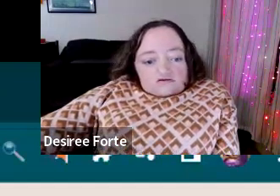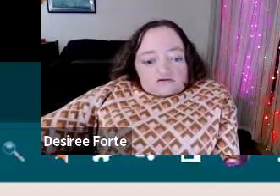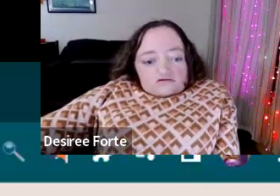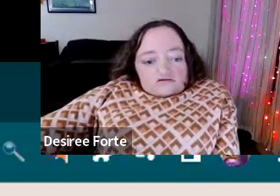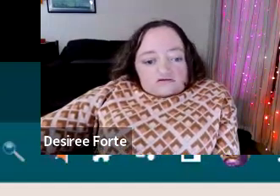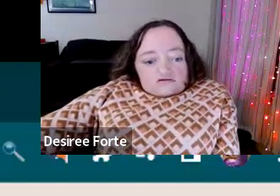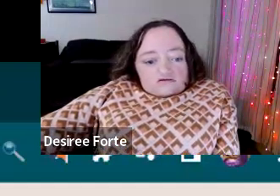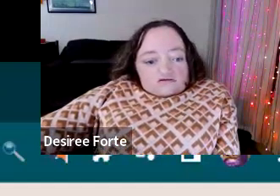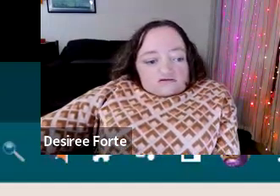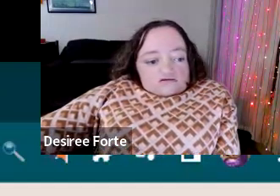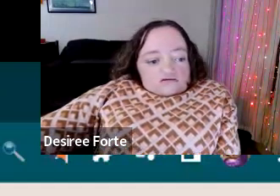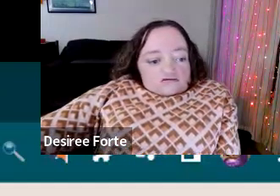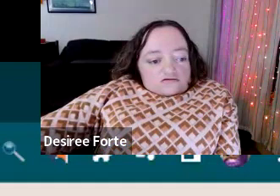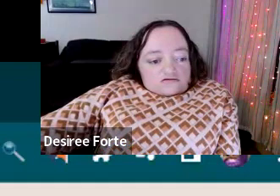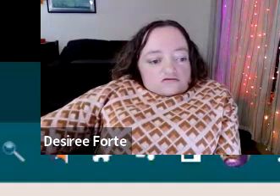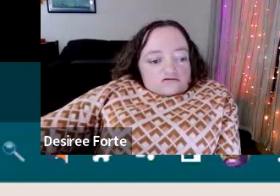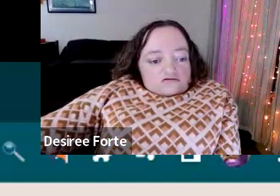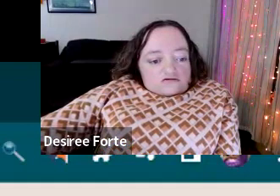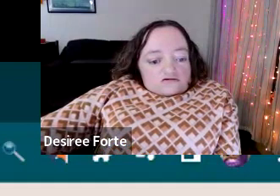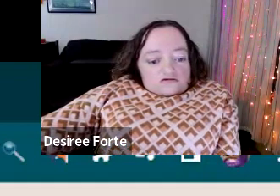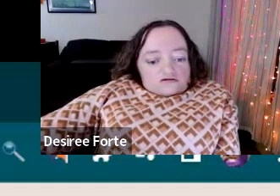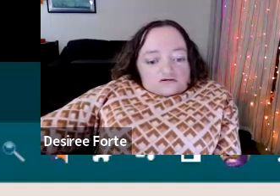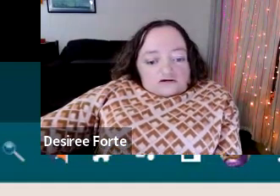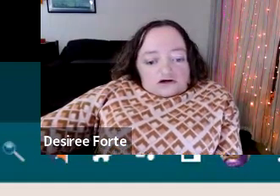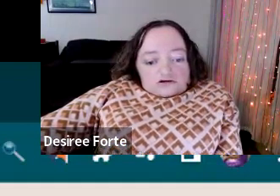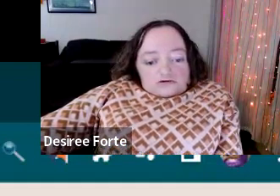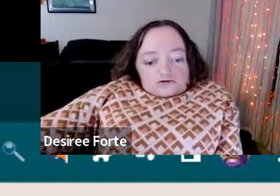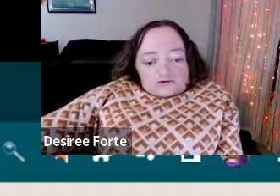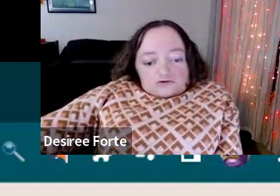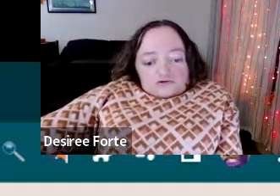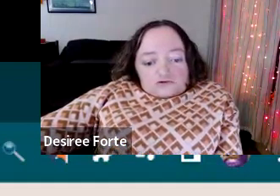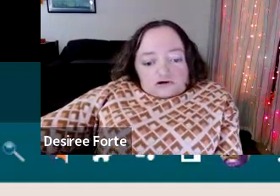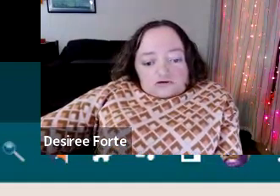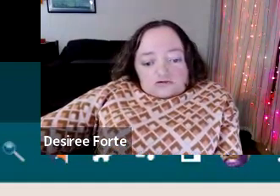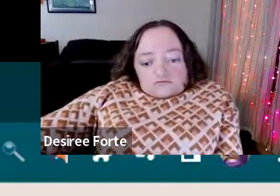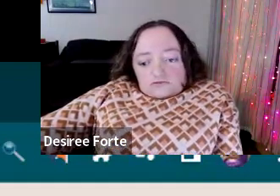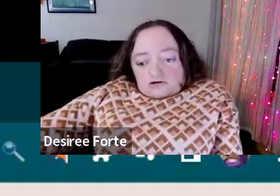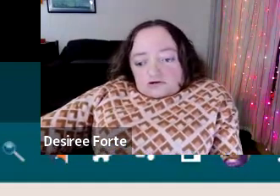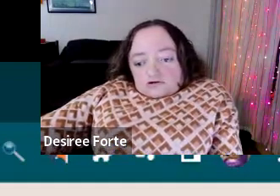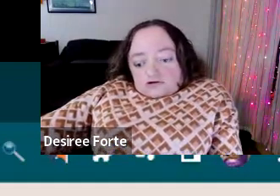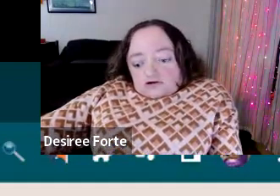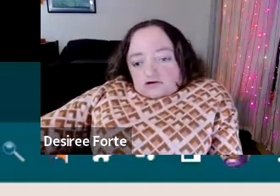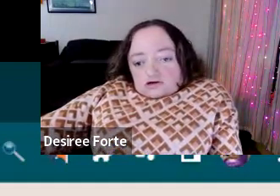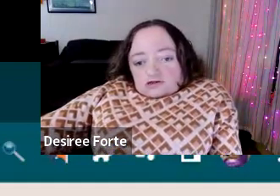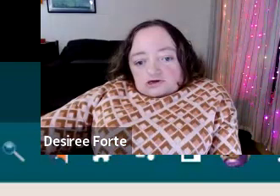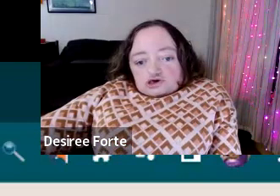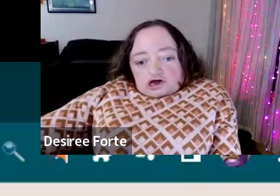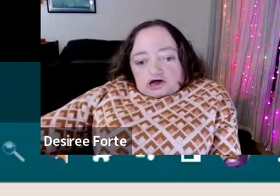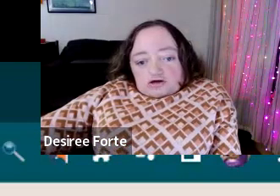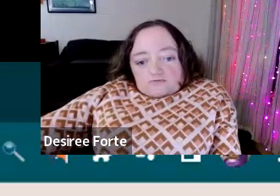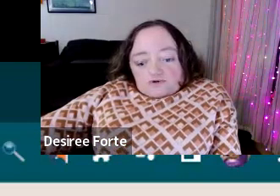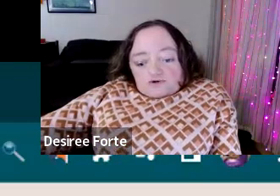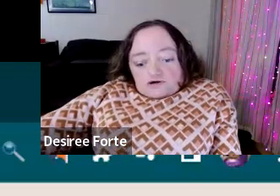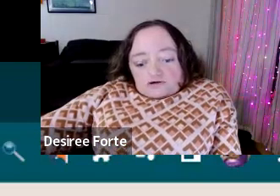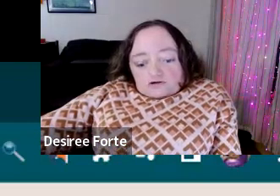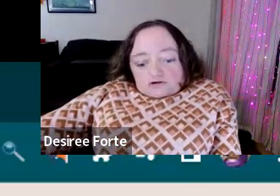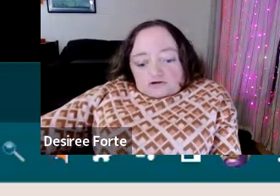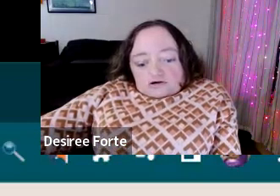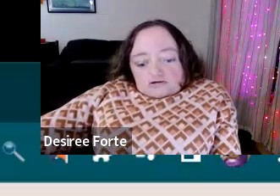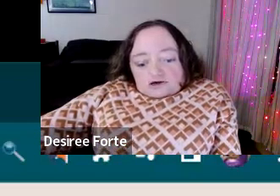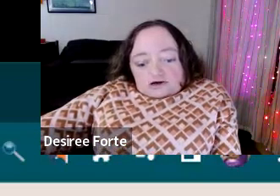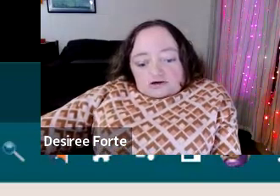: We are actually going to be projecting that onto the screen switch are able to pull it up should be able to see the game and you might be able to scan it if you have a device that you're able to scan QR codes with.